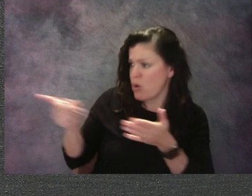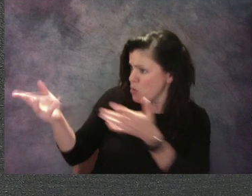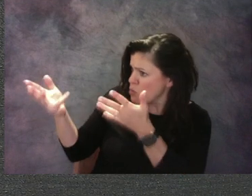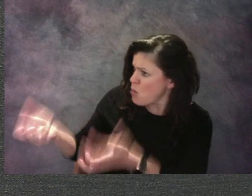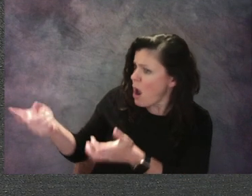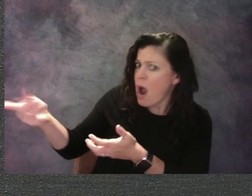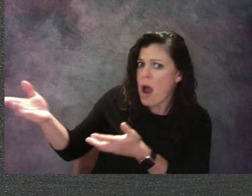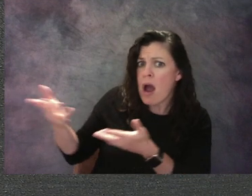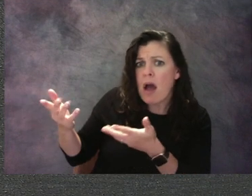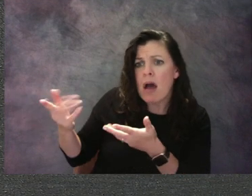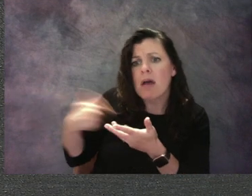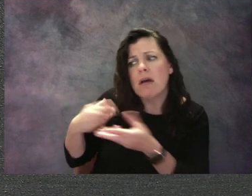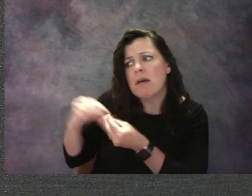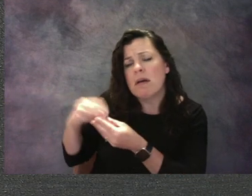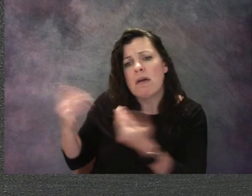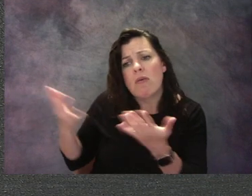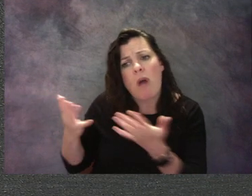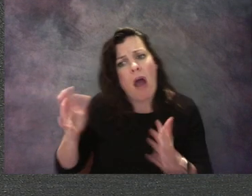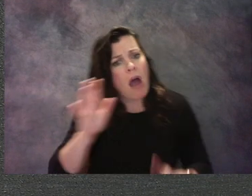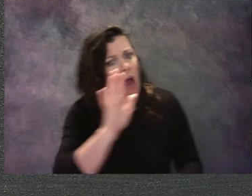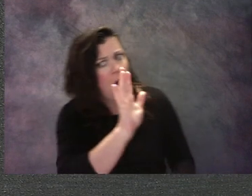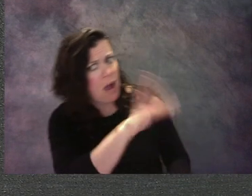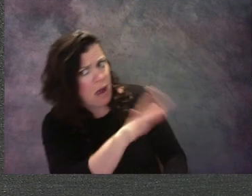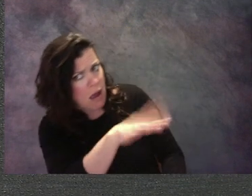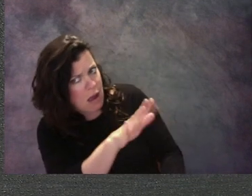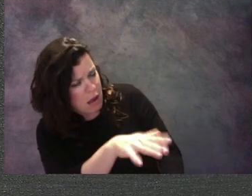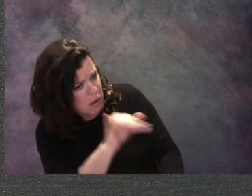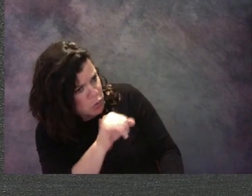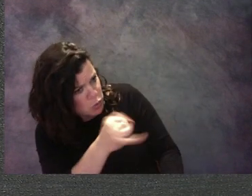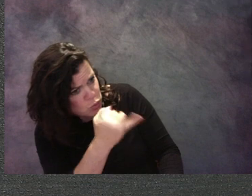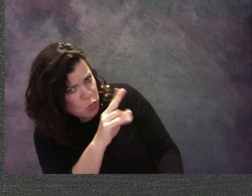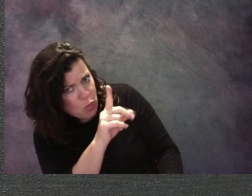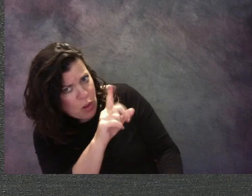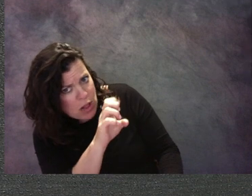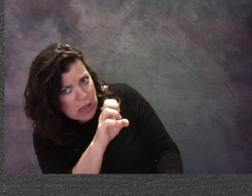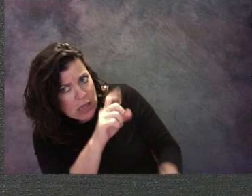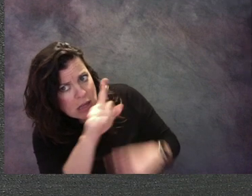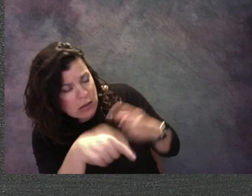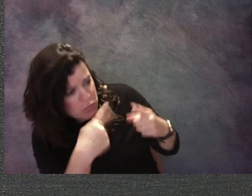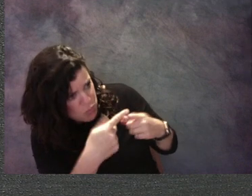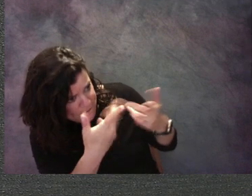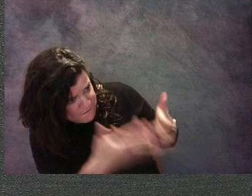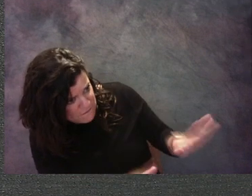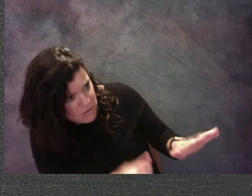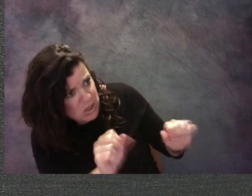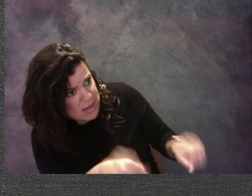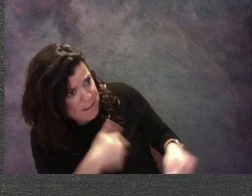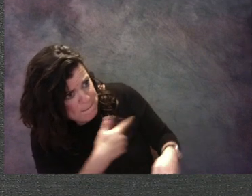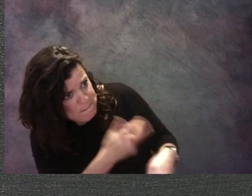Would you say, "Julie, may I please borrow the marker when you're done with it?"